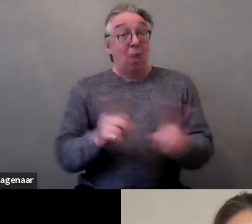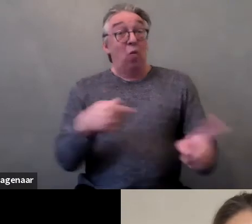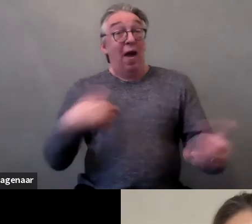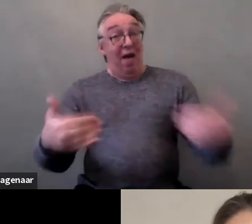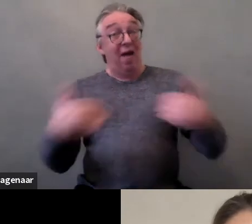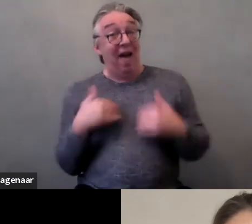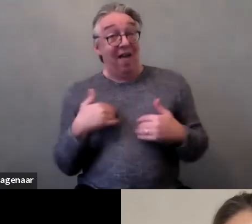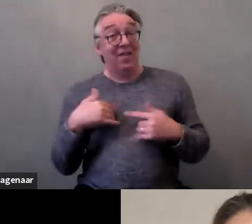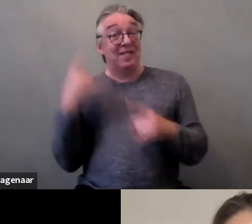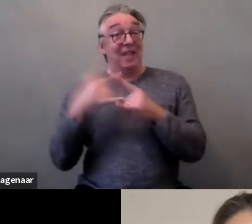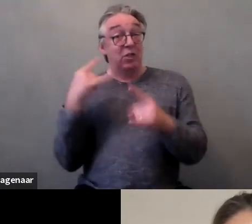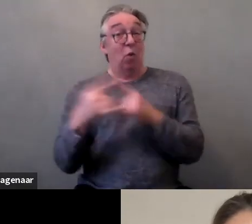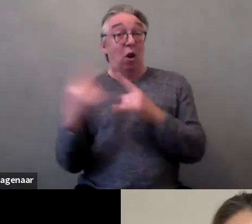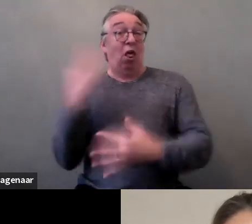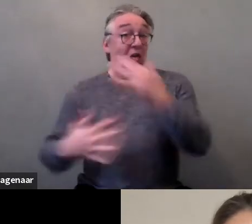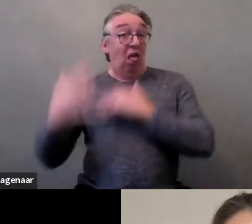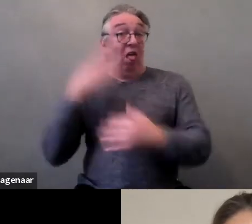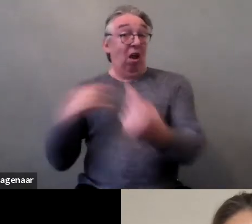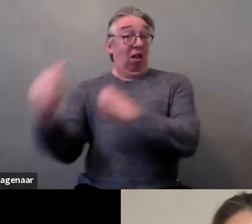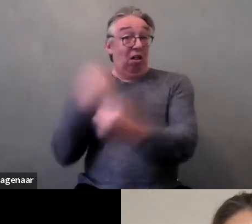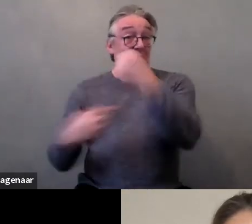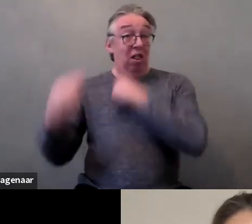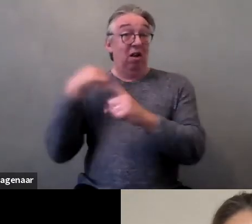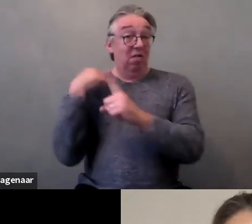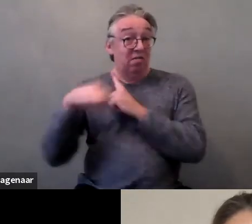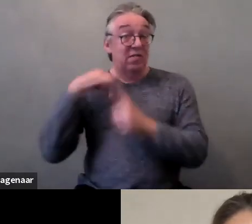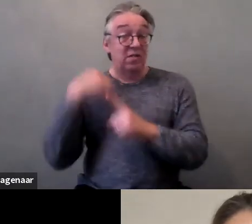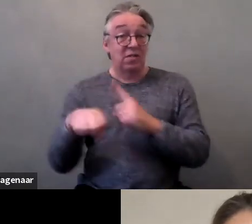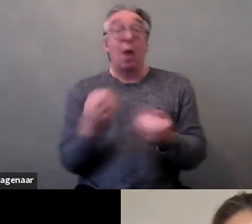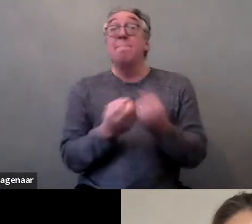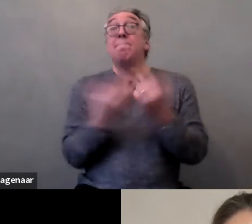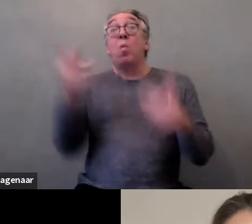Most of the offenders aren’t punished.